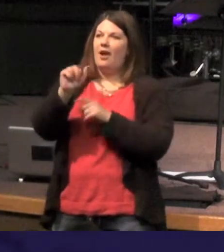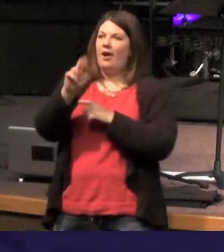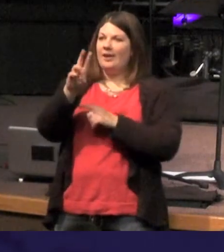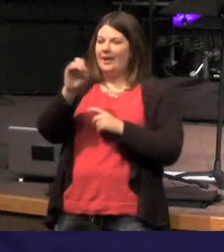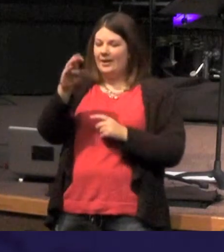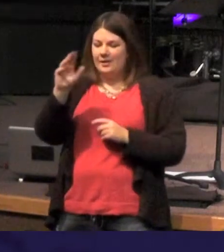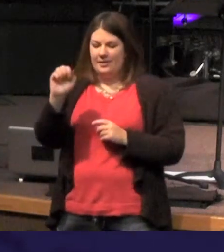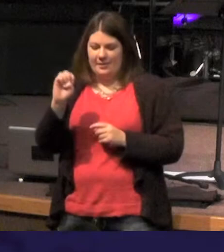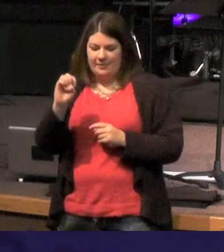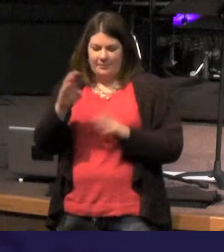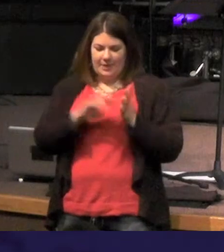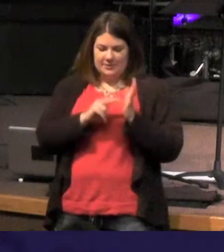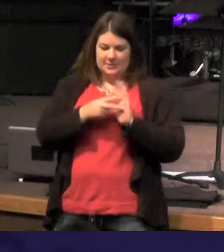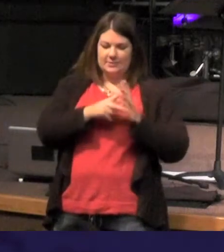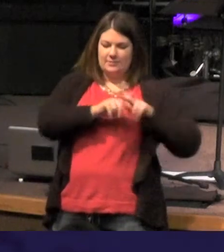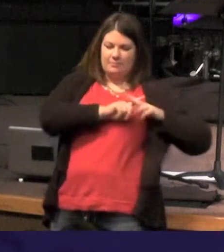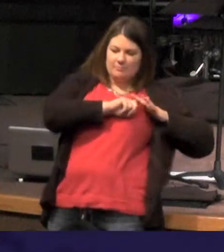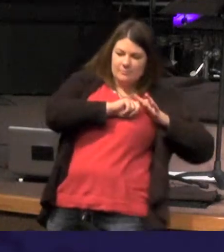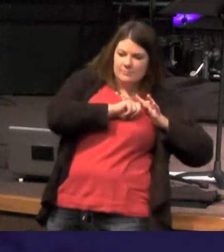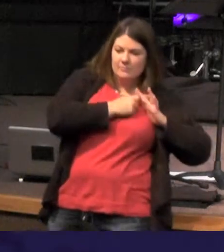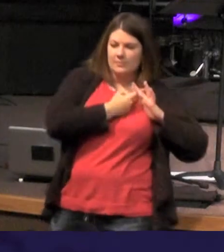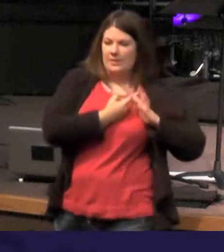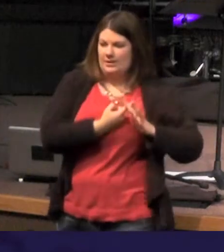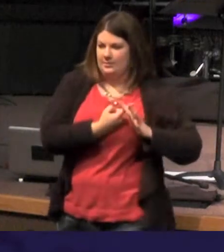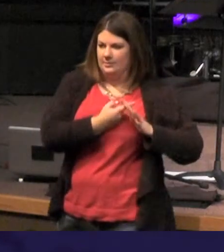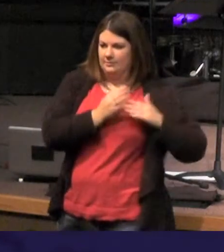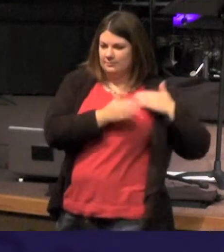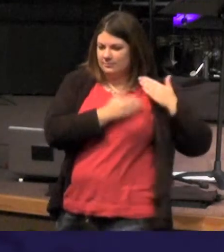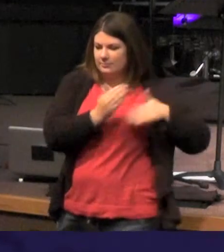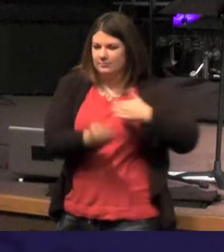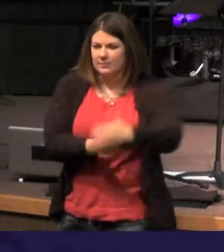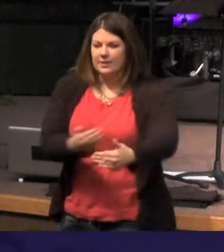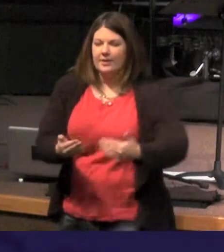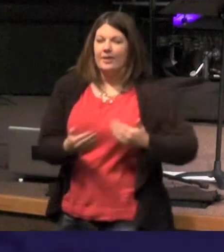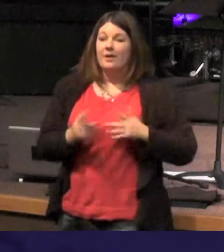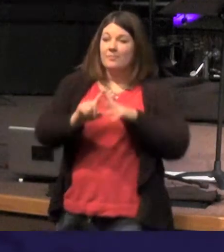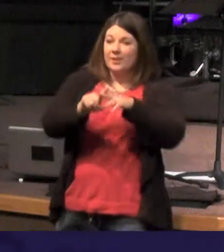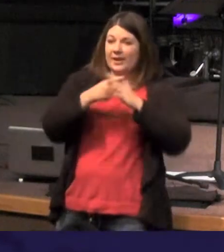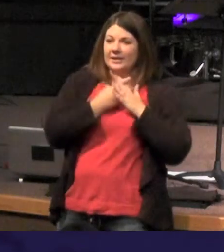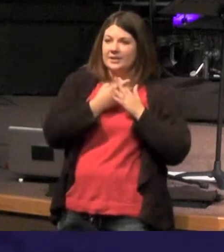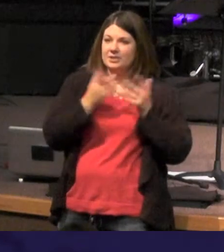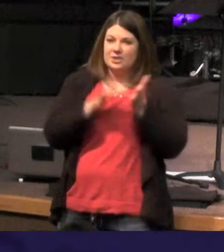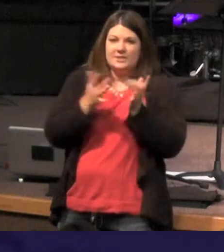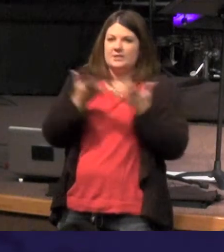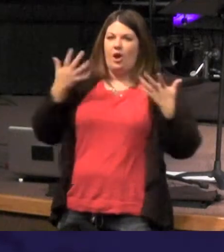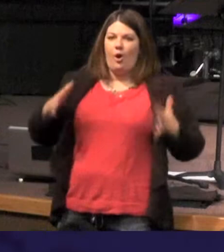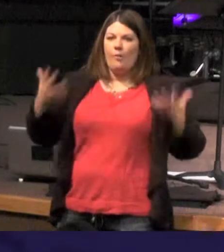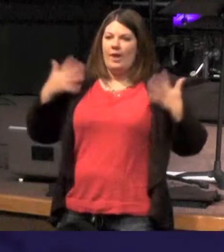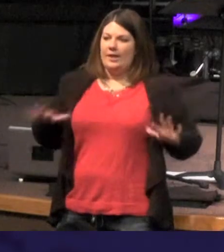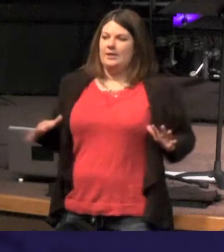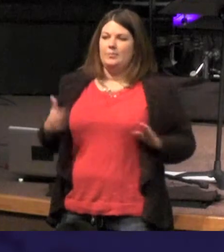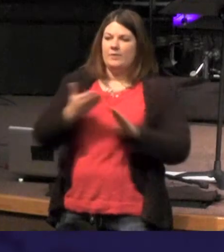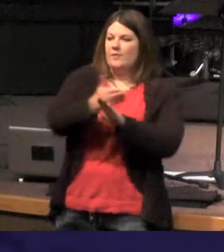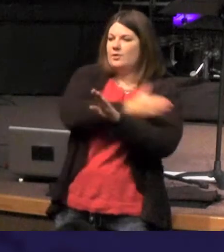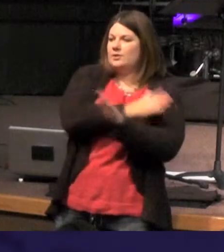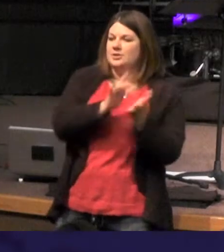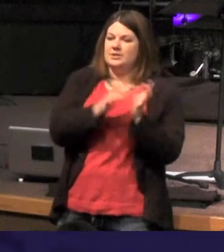but the grammar here - the language actually says in the beginning Jesus already was his pre-existence - in the beginning was the Word and that starting point the